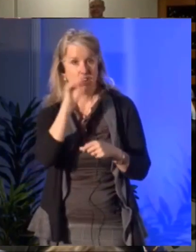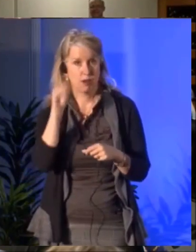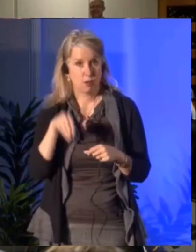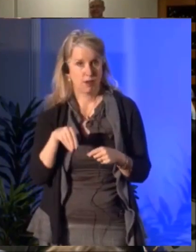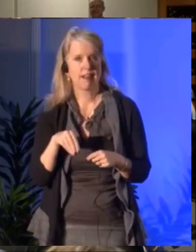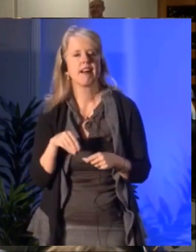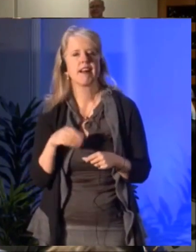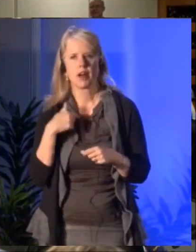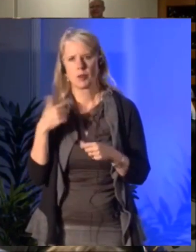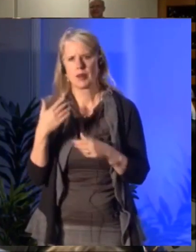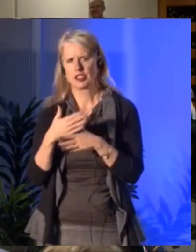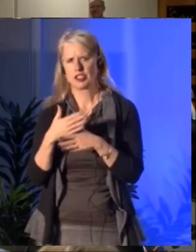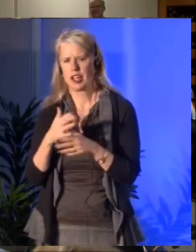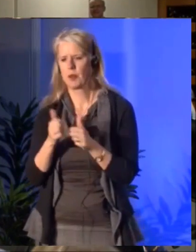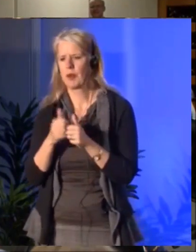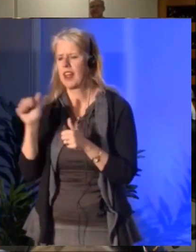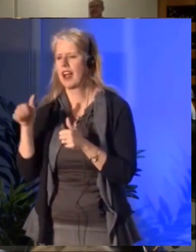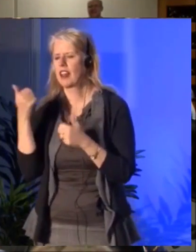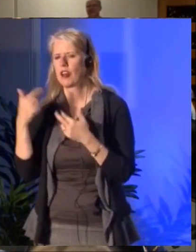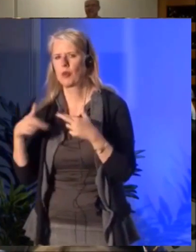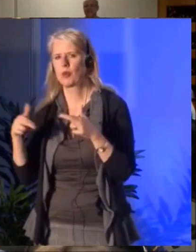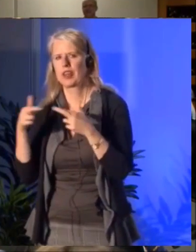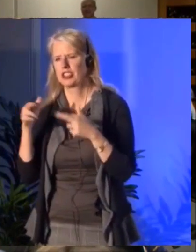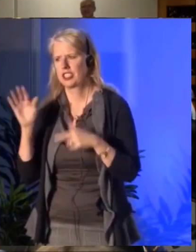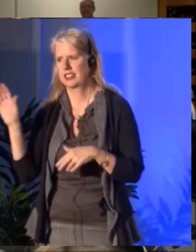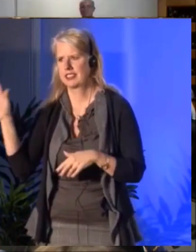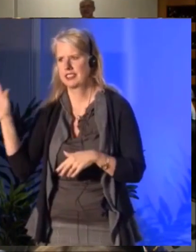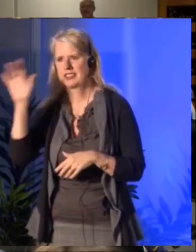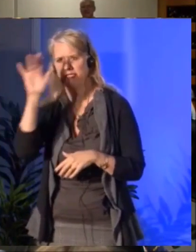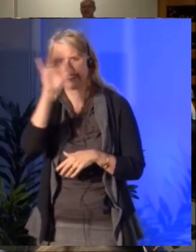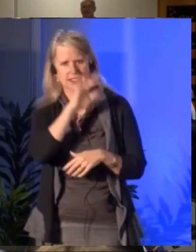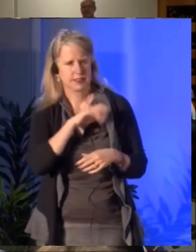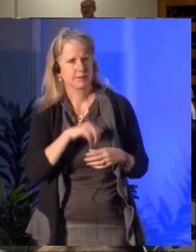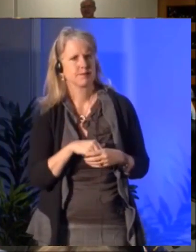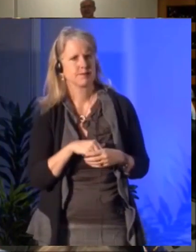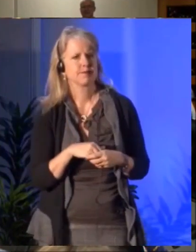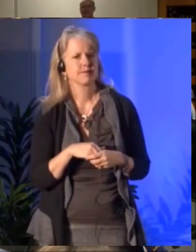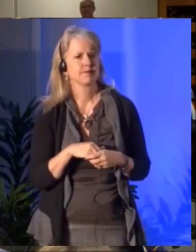[ French Language Being Spoken ]